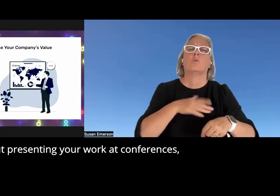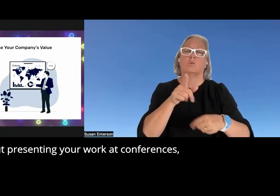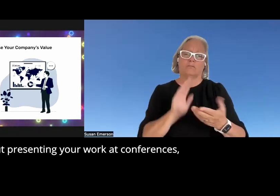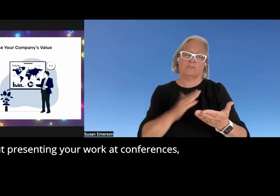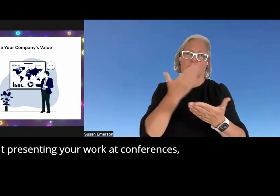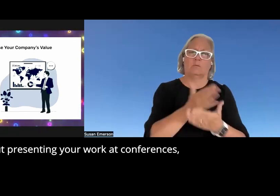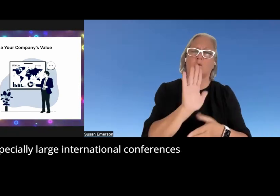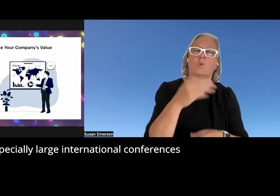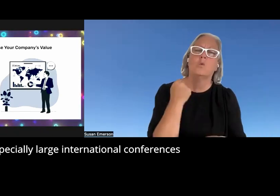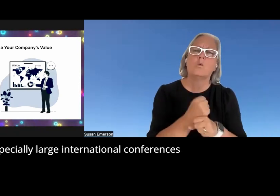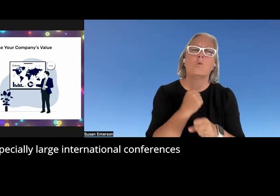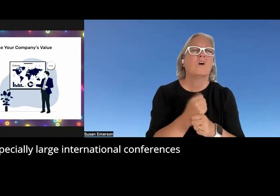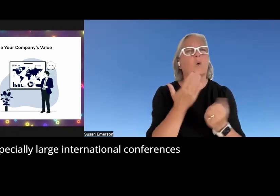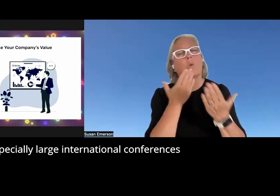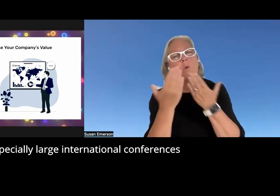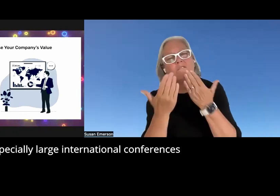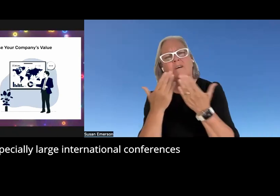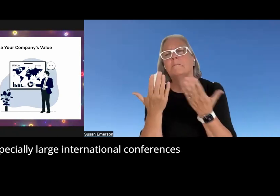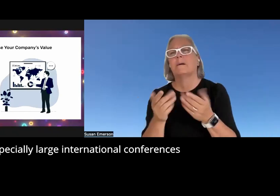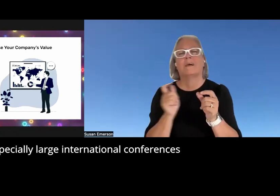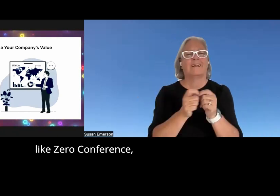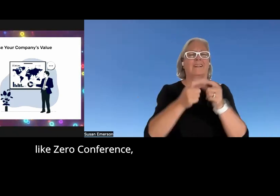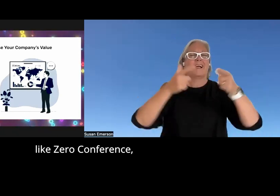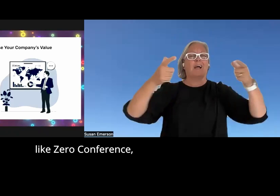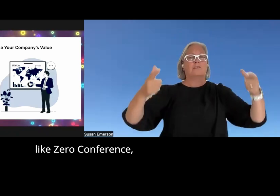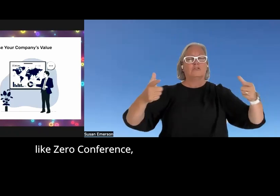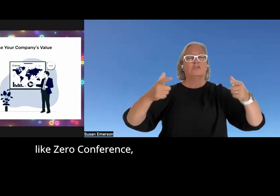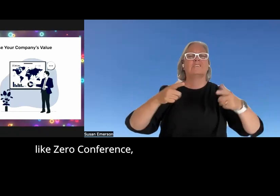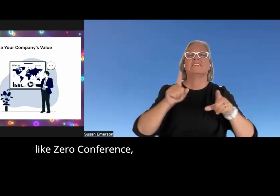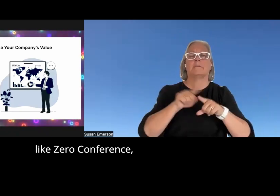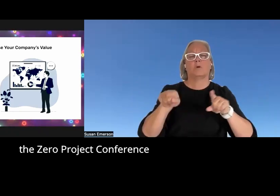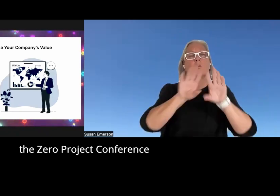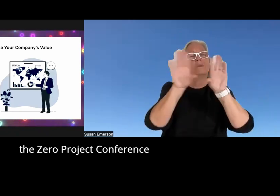at conferences especially large International conferences like zero conference uh the zero